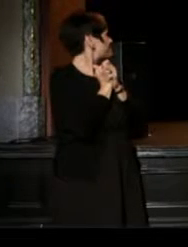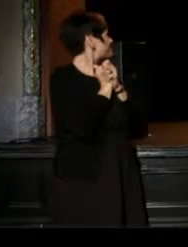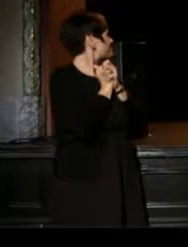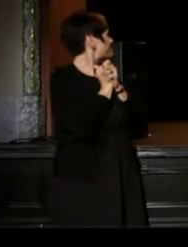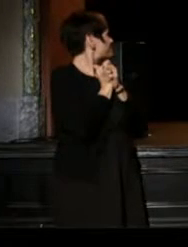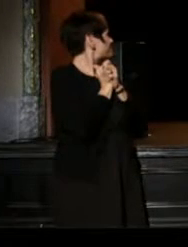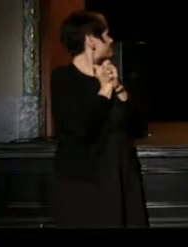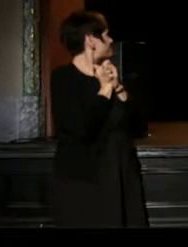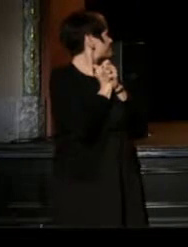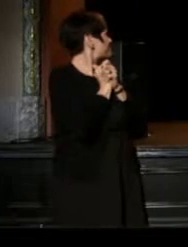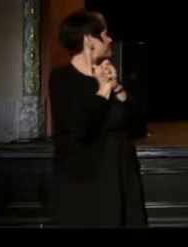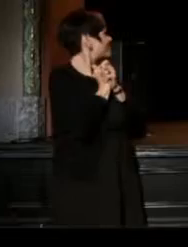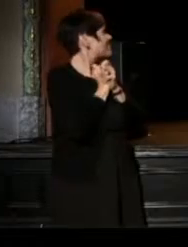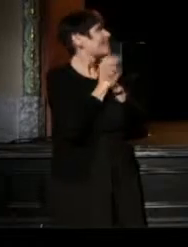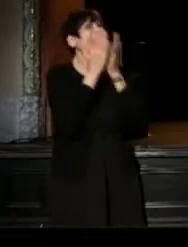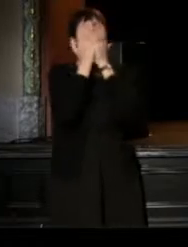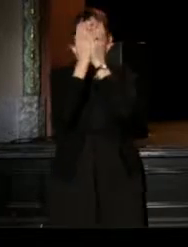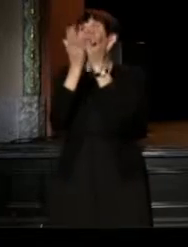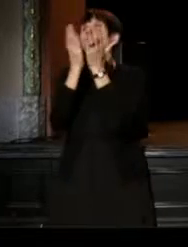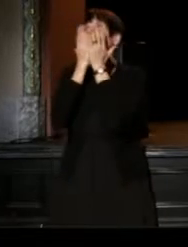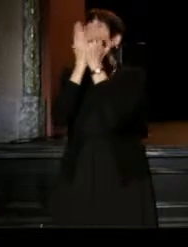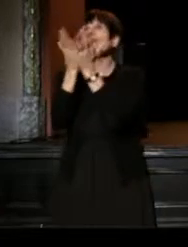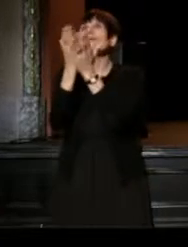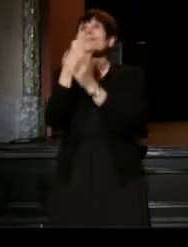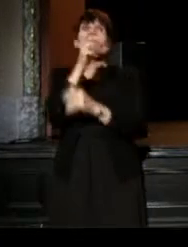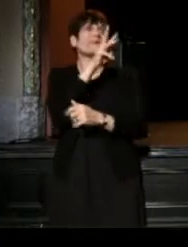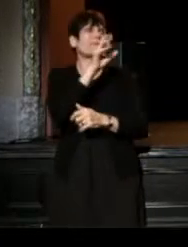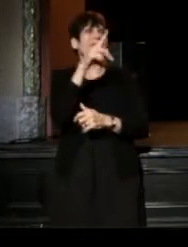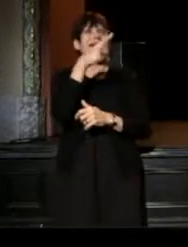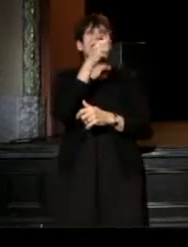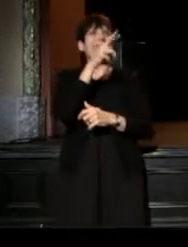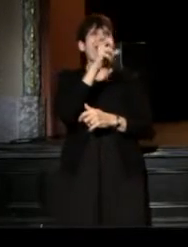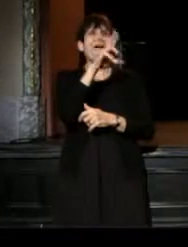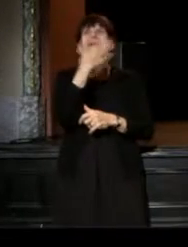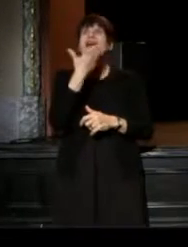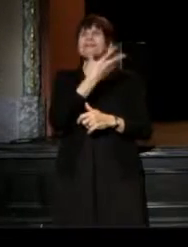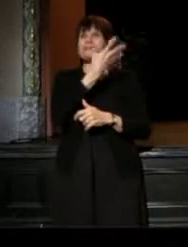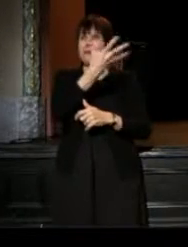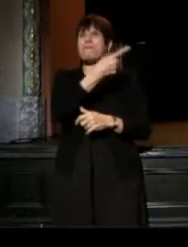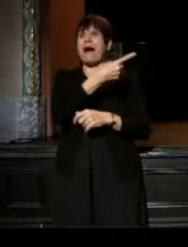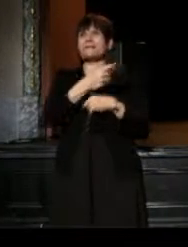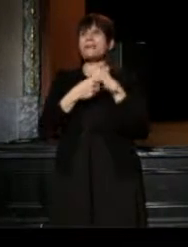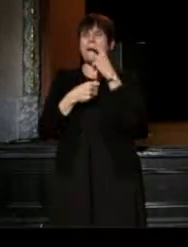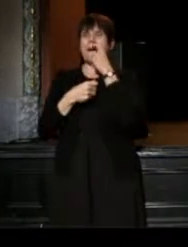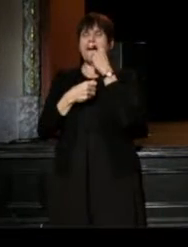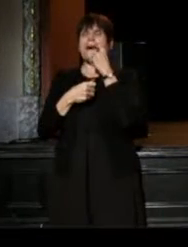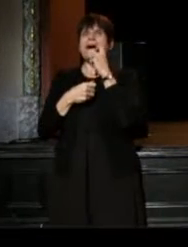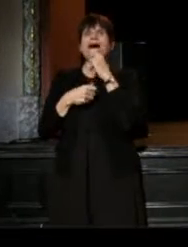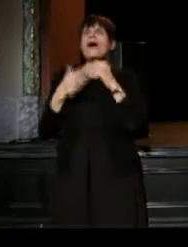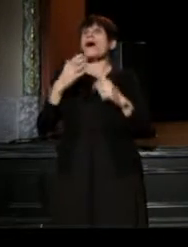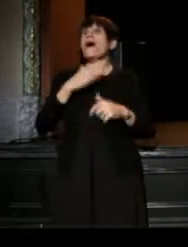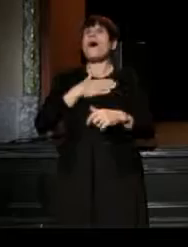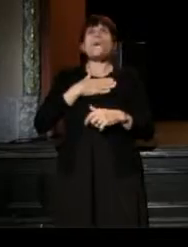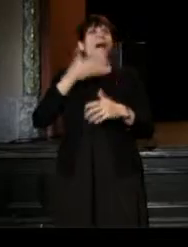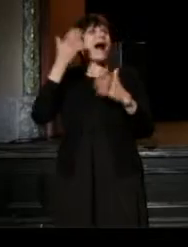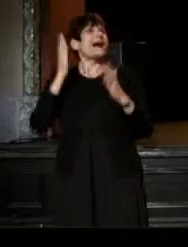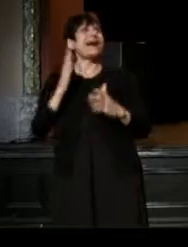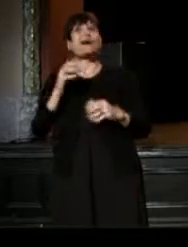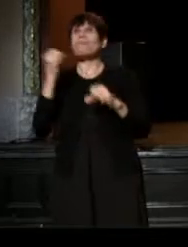Thank you. Thank you Will Power. Thank you so much. Oh my god, those powerful words.